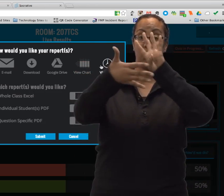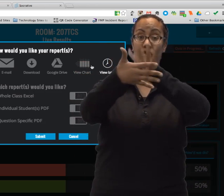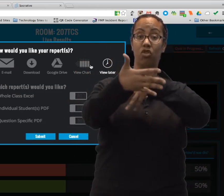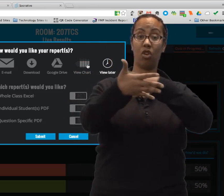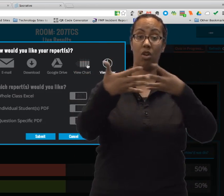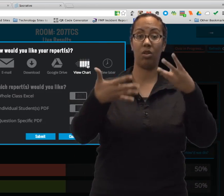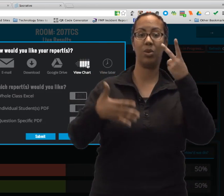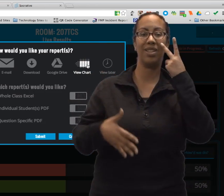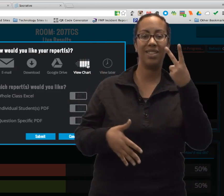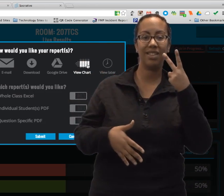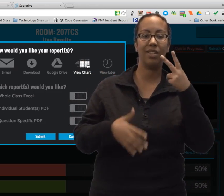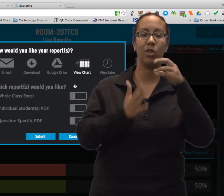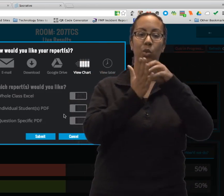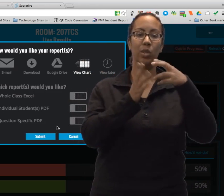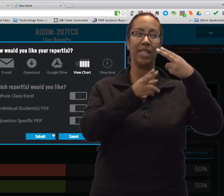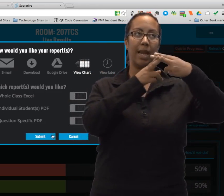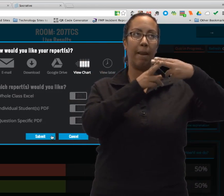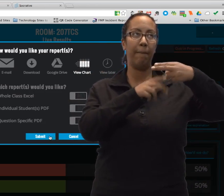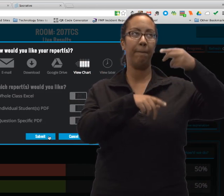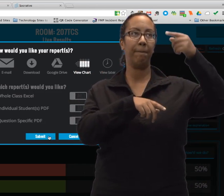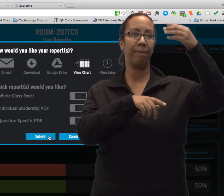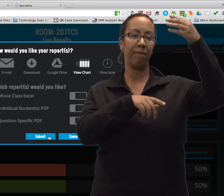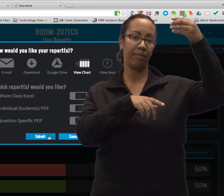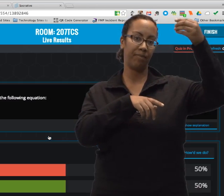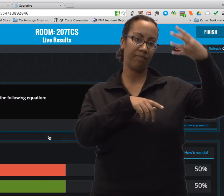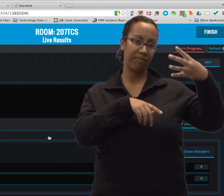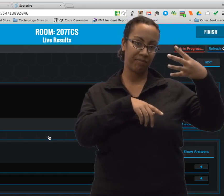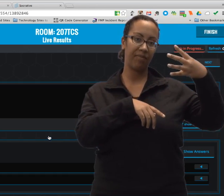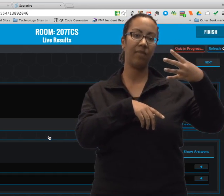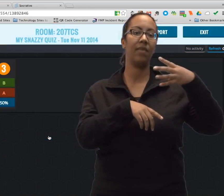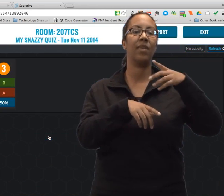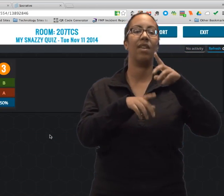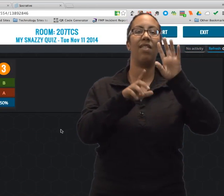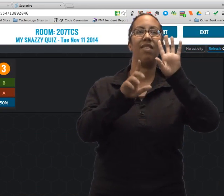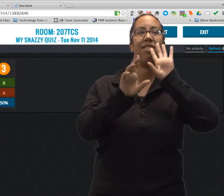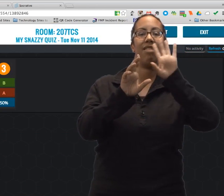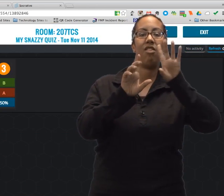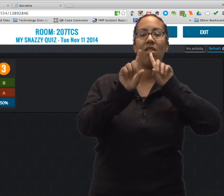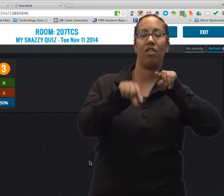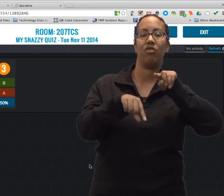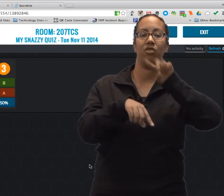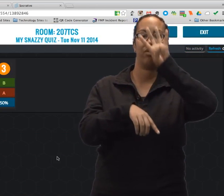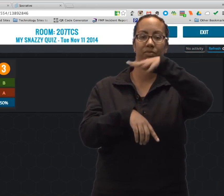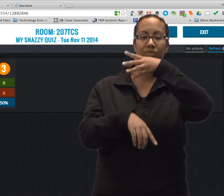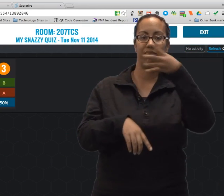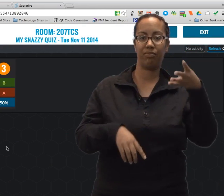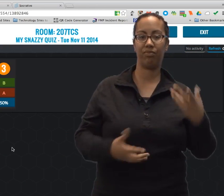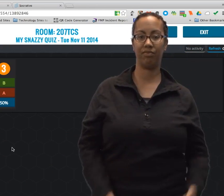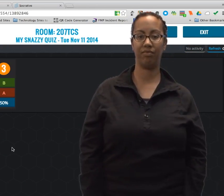If you view it on screen, you will see a grid with student names listed as well as their answer choices.